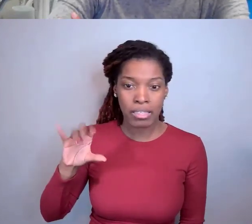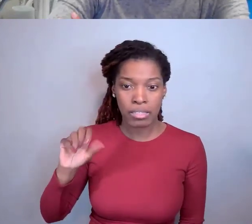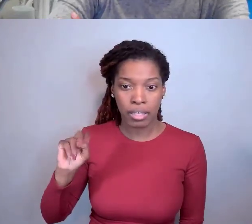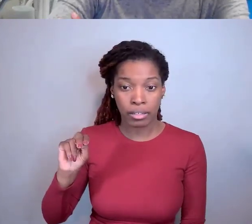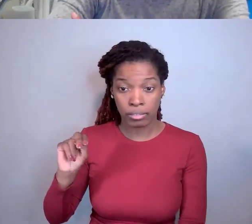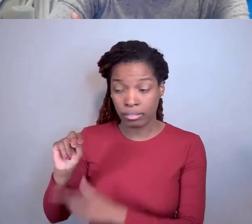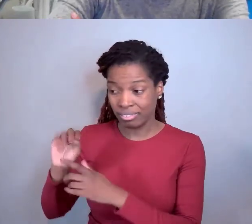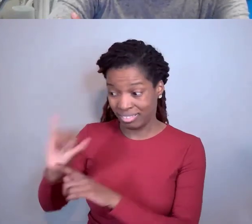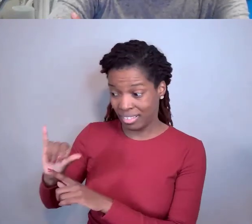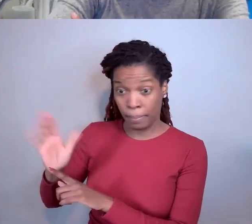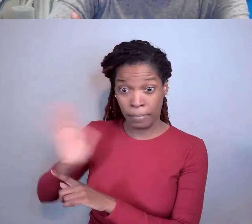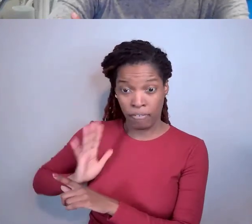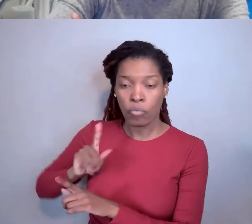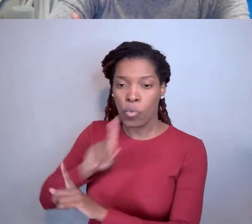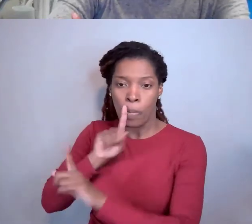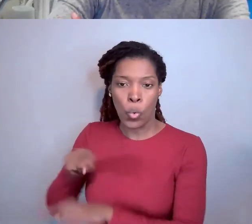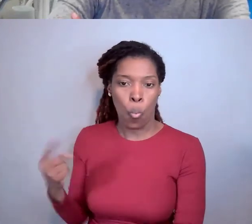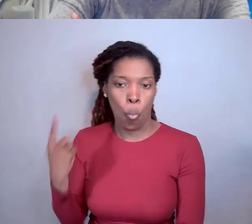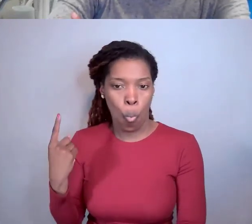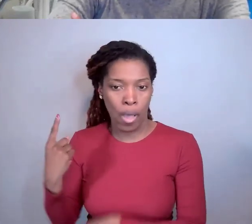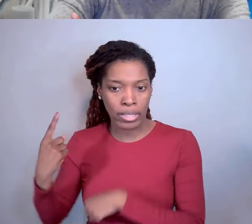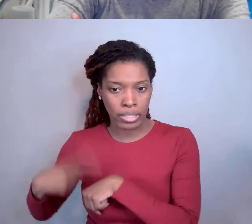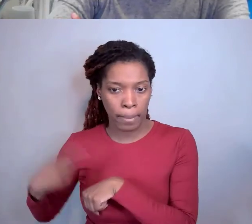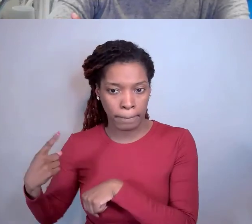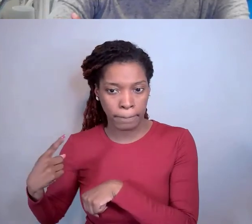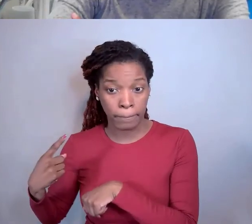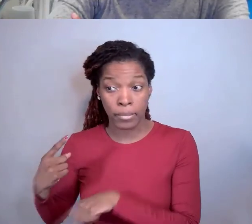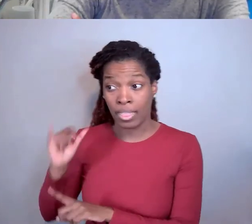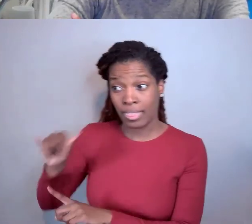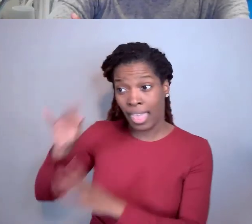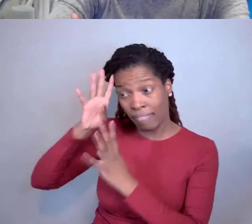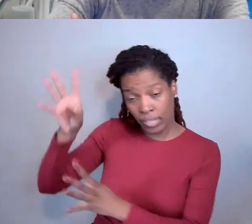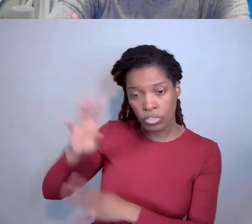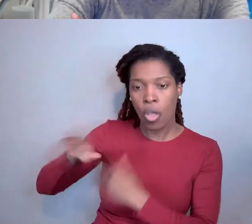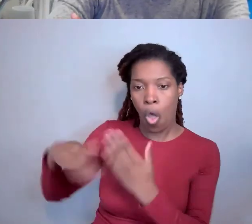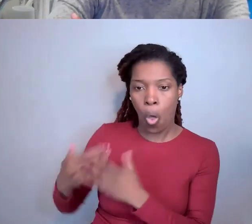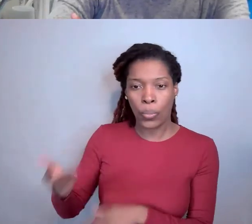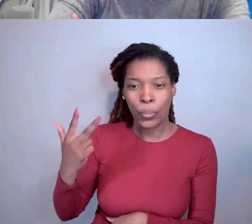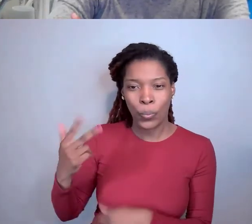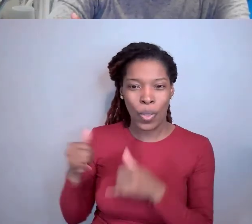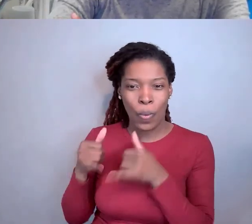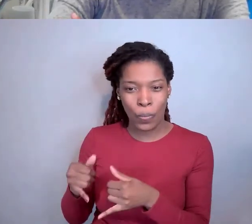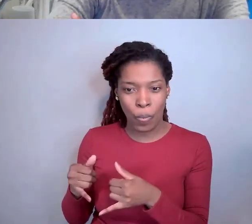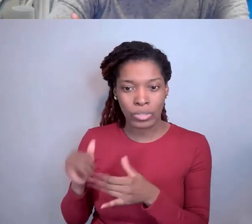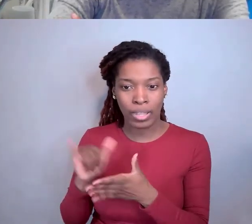And you would report for that invention all three of the awards that contributed to that invention.